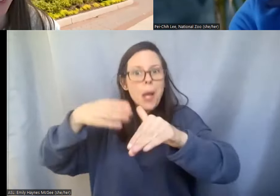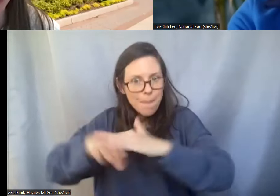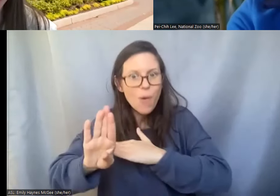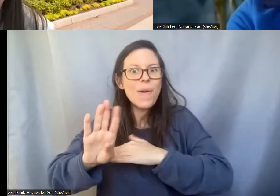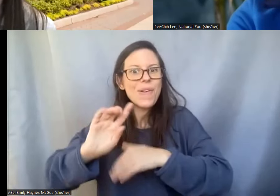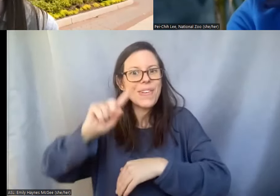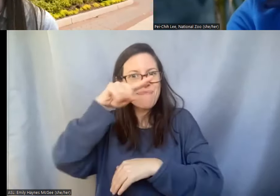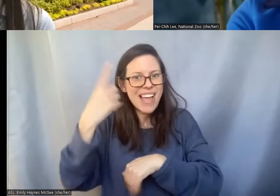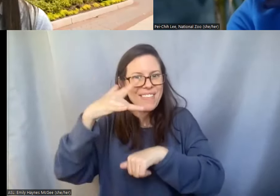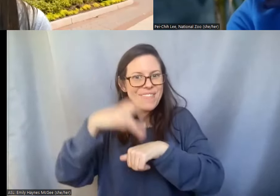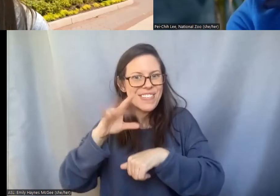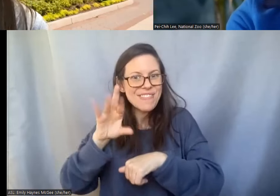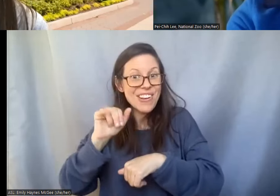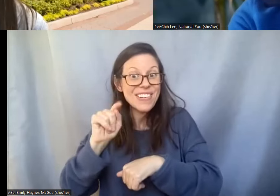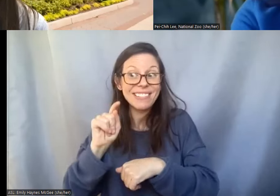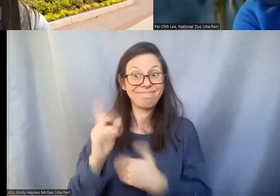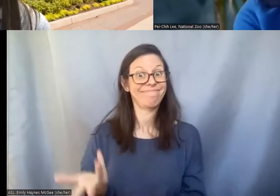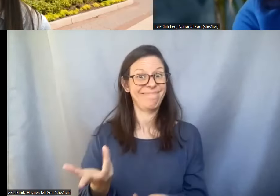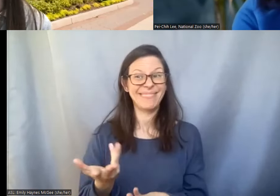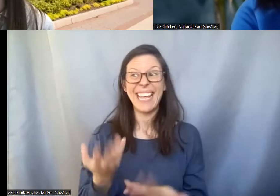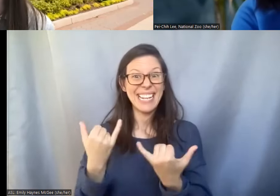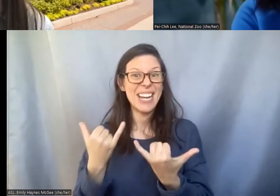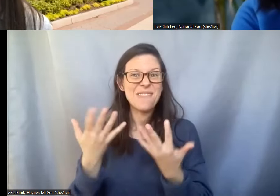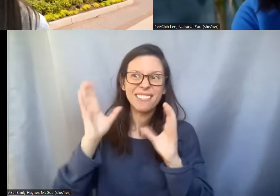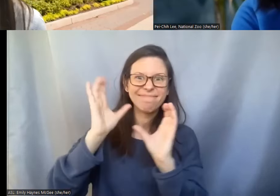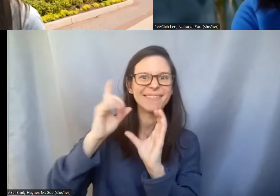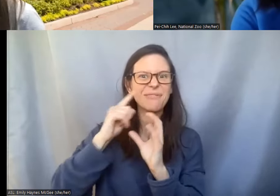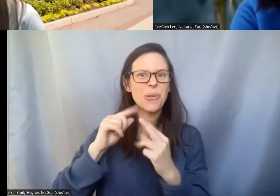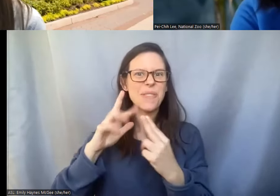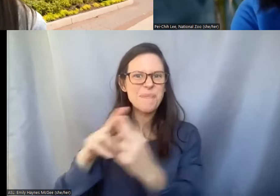Can you talk to us a little bit about we have some questions about the artificial insemination